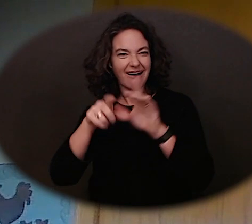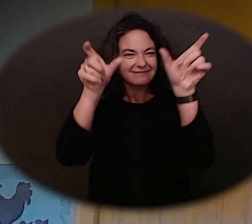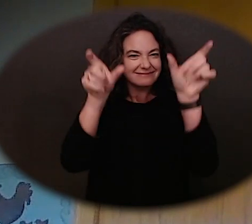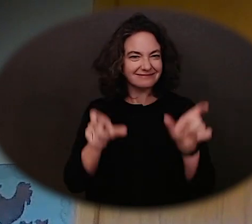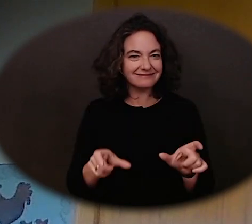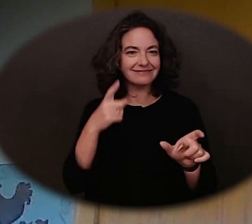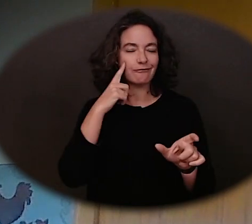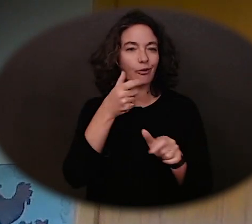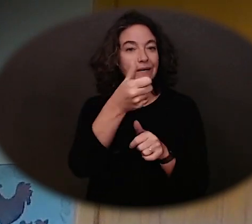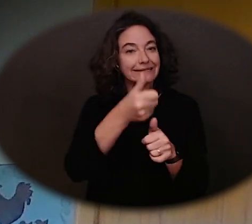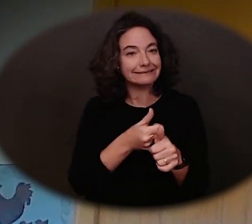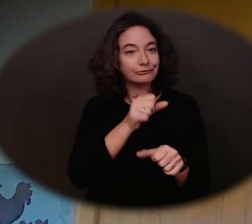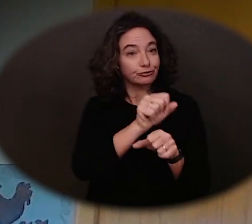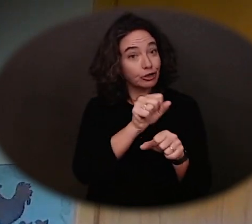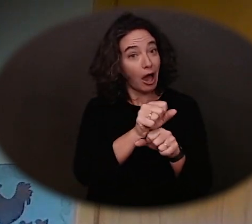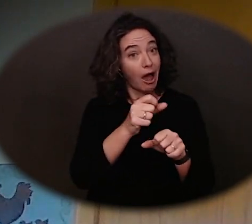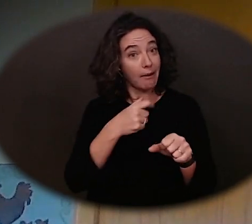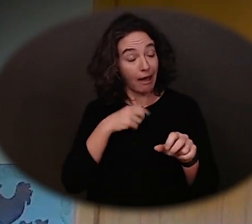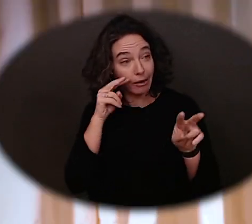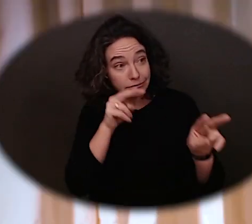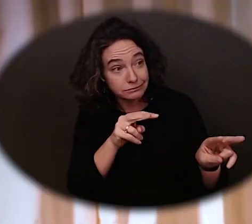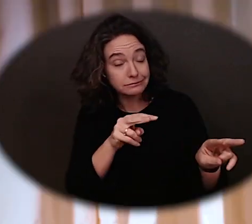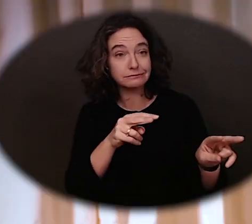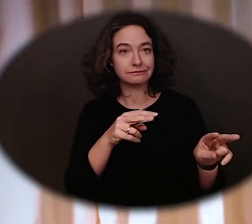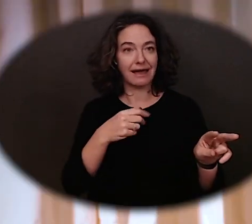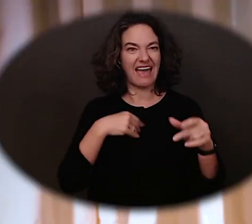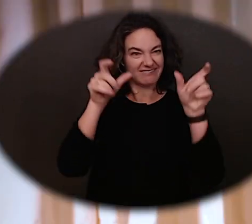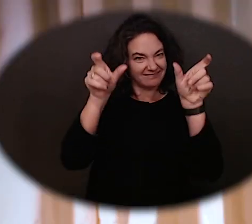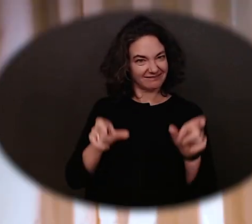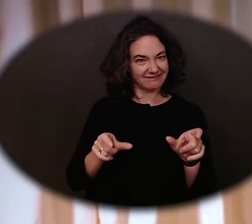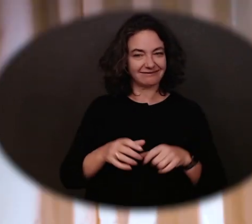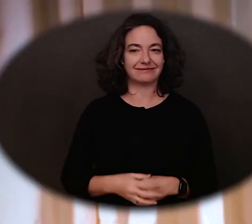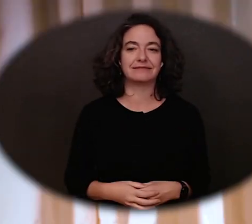Each sort of job that I got to witness. Participation in pre-employment